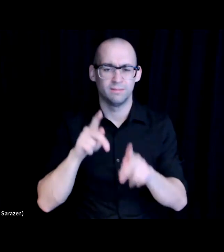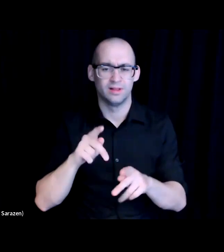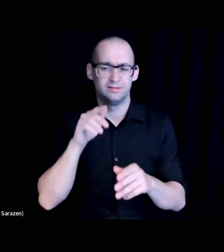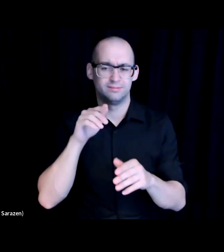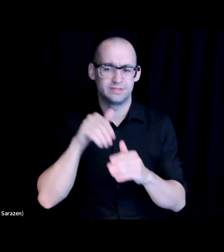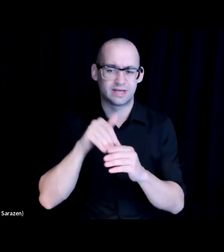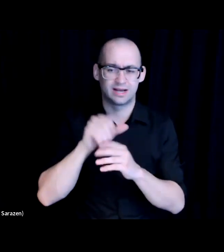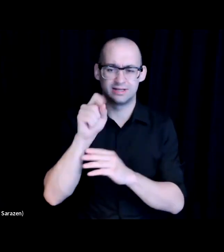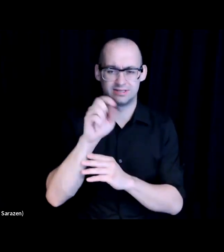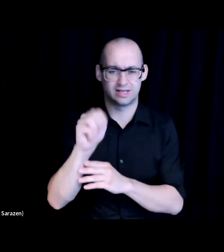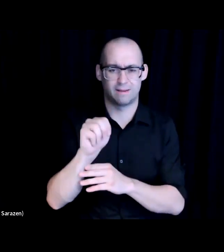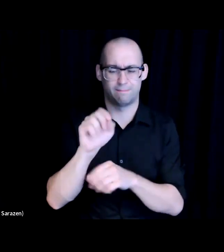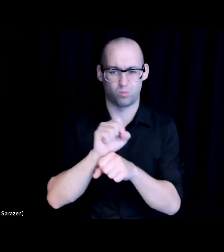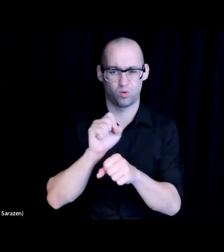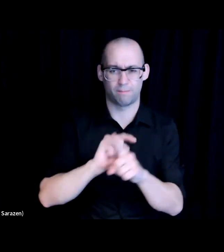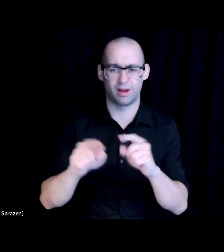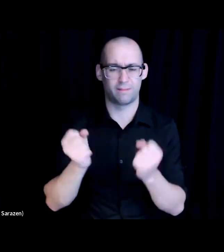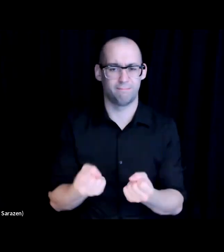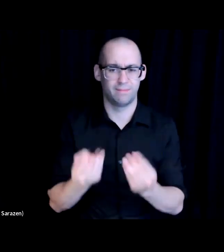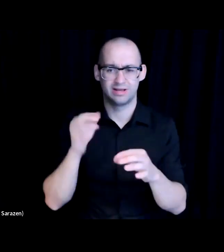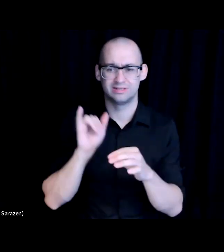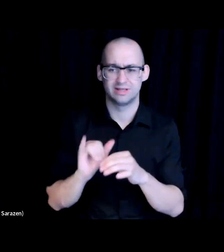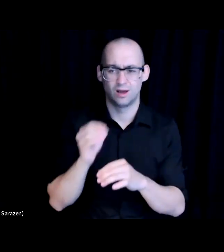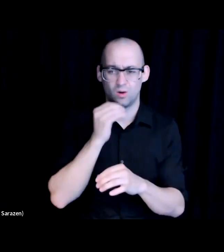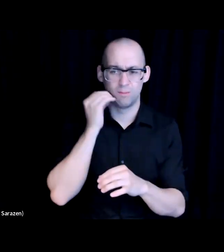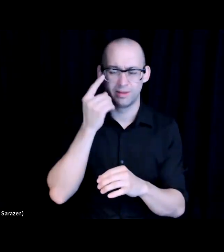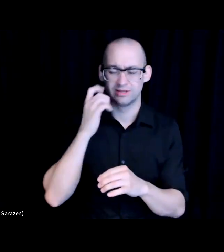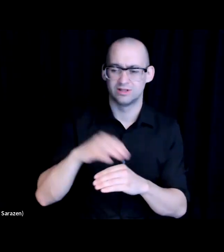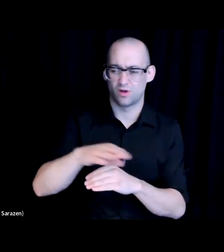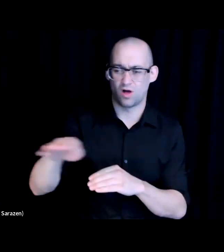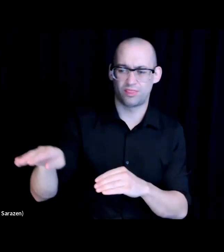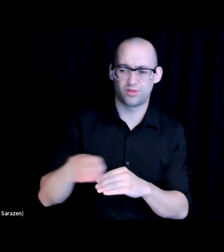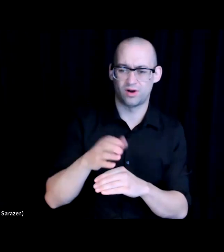a lot of them couldn't stay home because the rest of the elements needed for them to actually